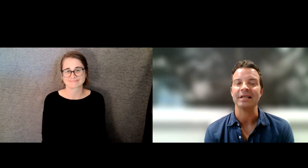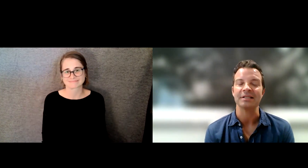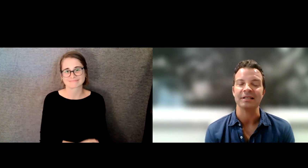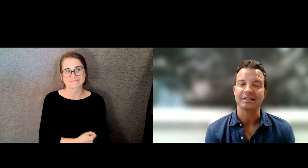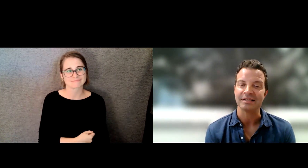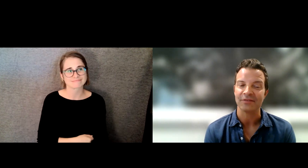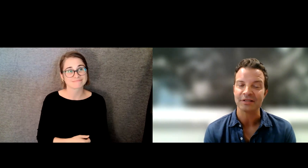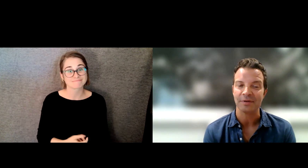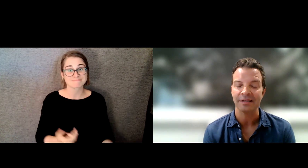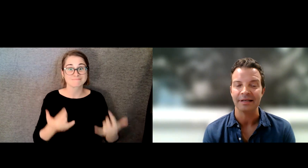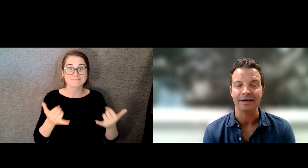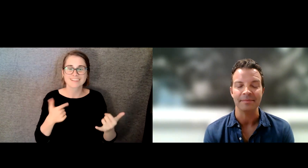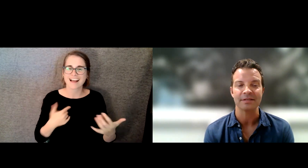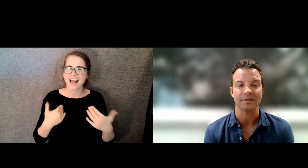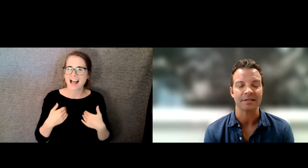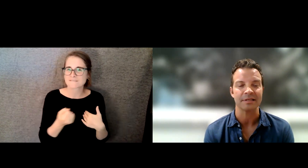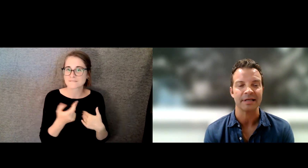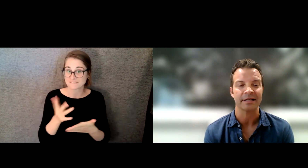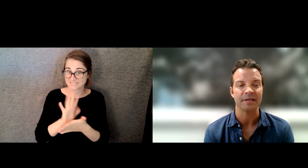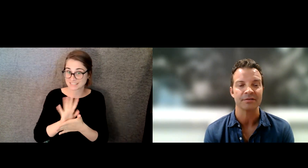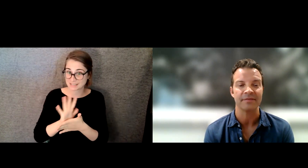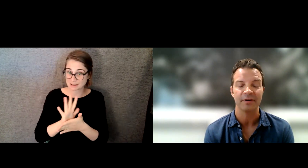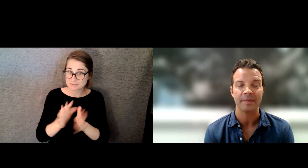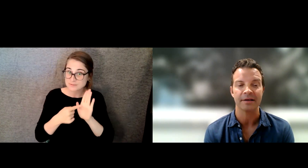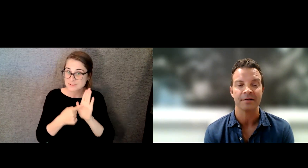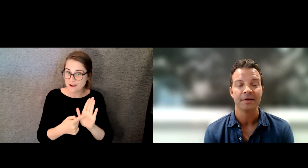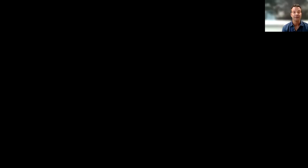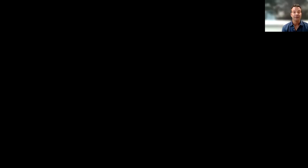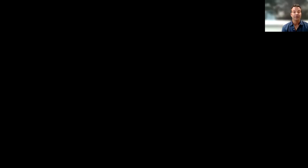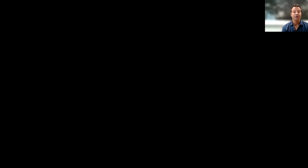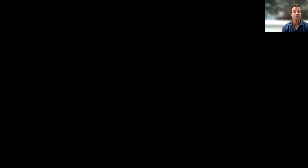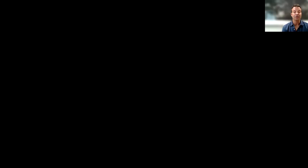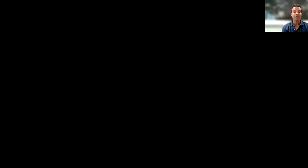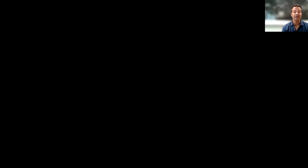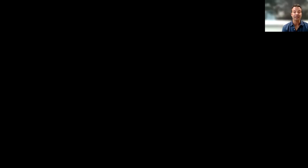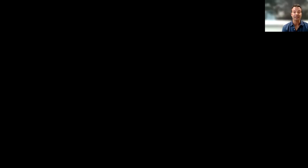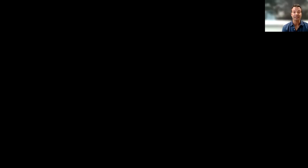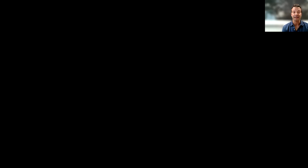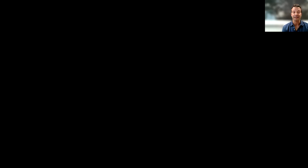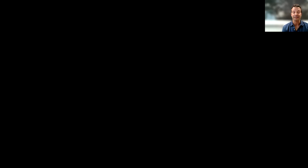And this is the first one. This was -- there's a documentary filmmaker who saw us. And decided